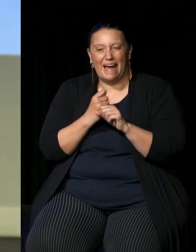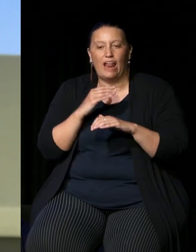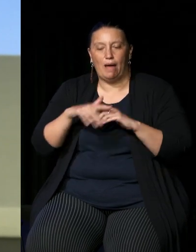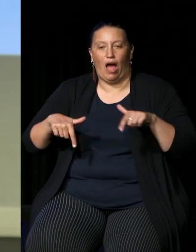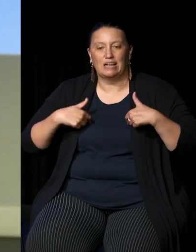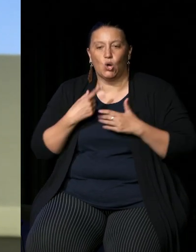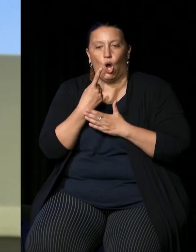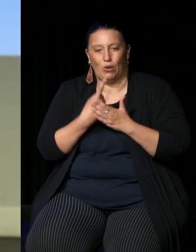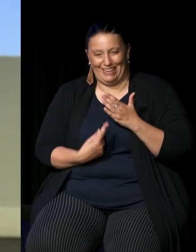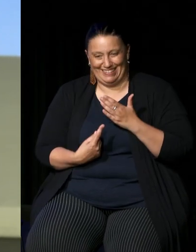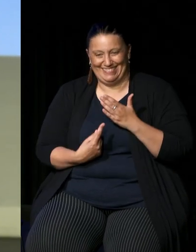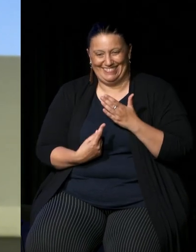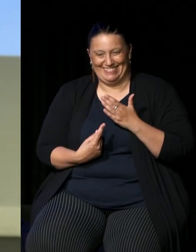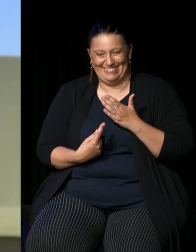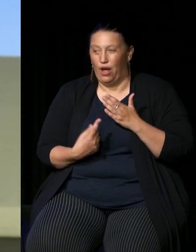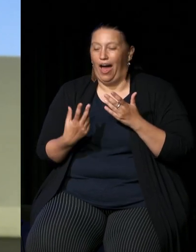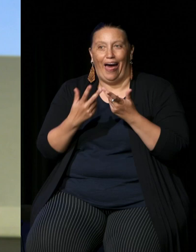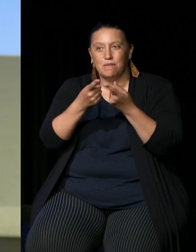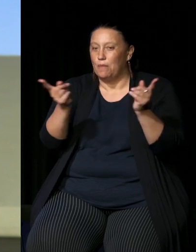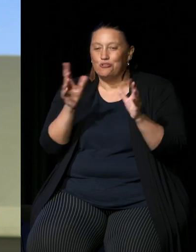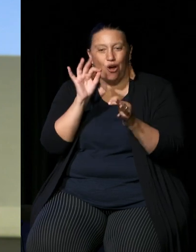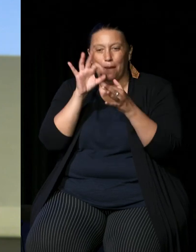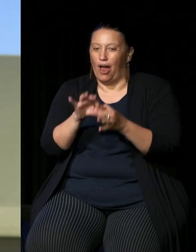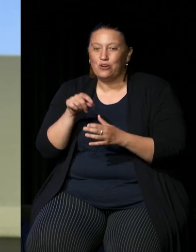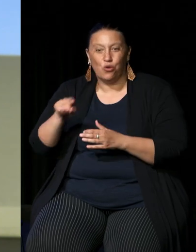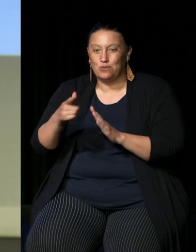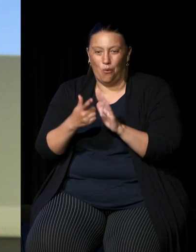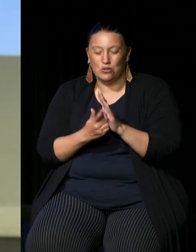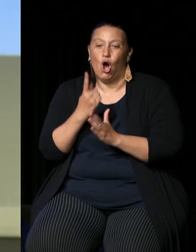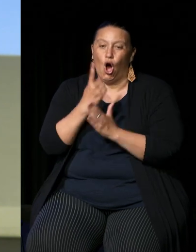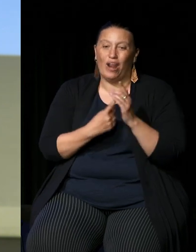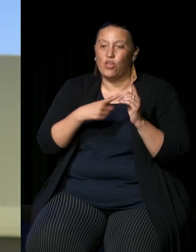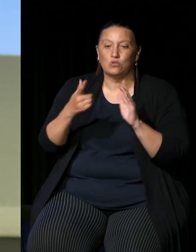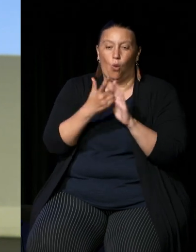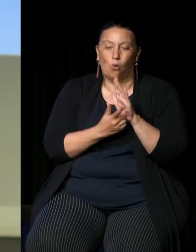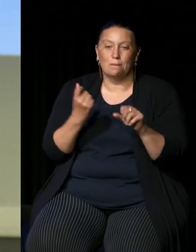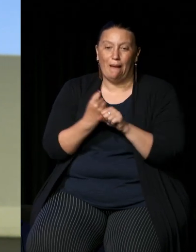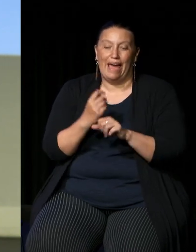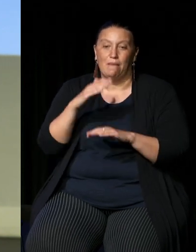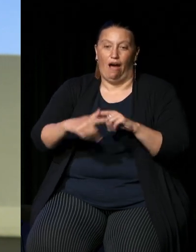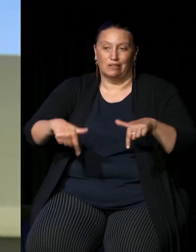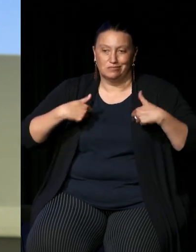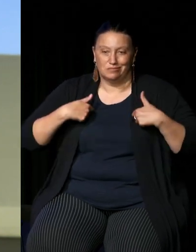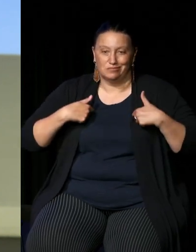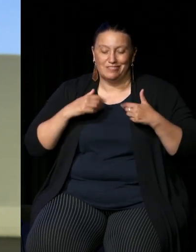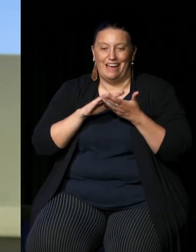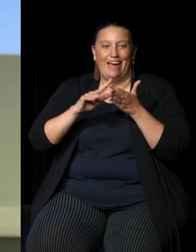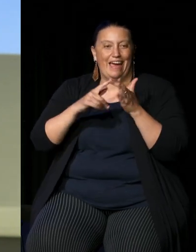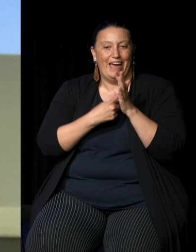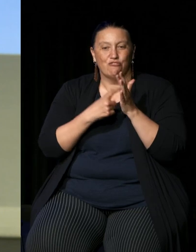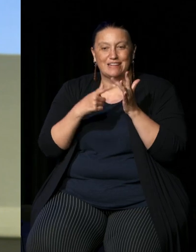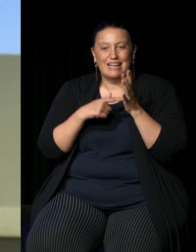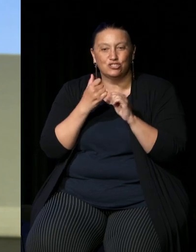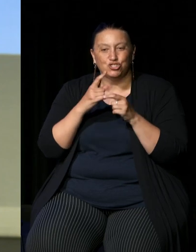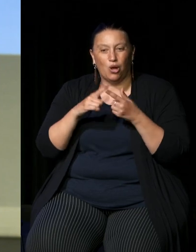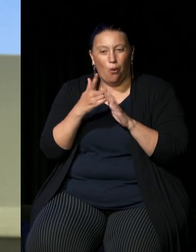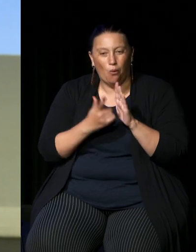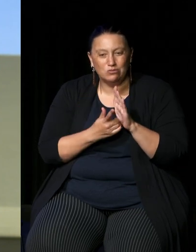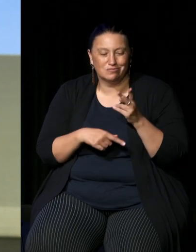about so when those laws are made about us like Heritage Laws or the Native Title laws or other